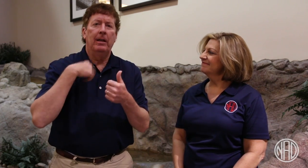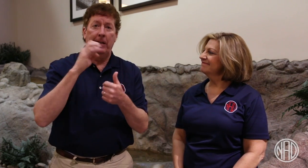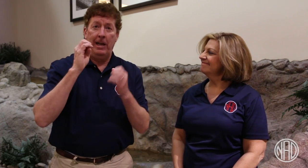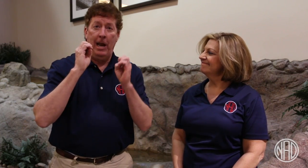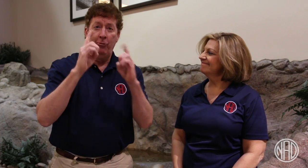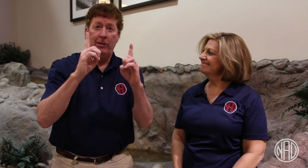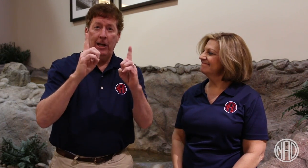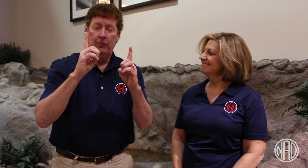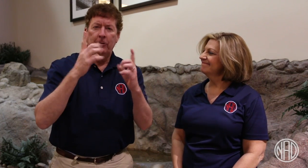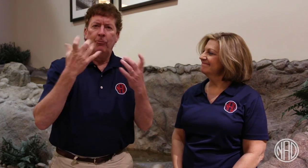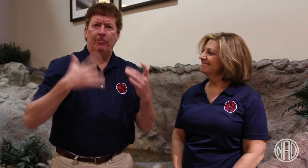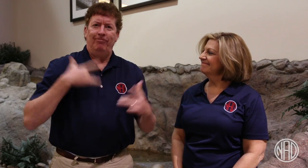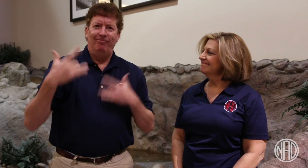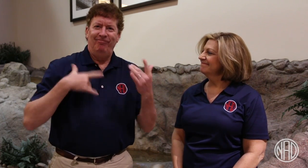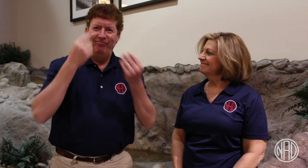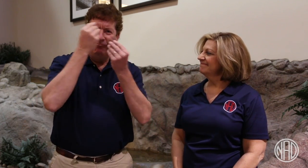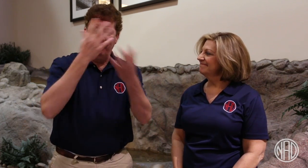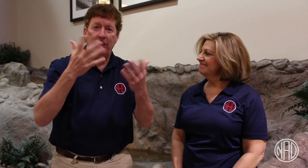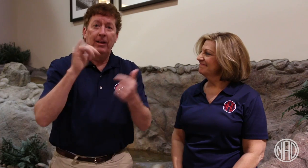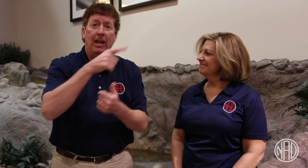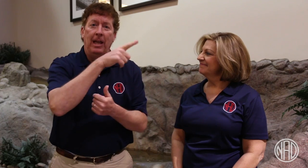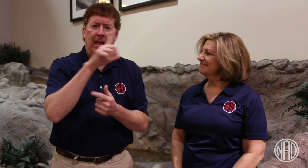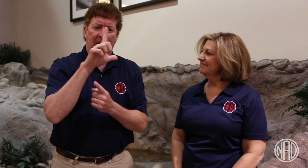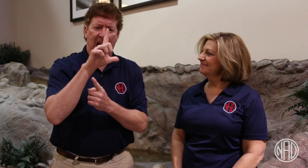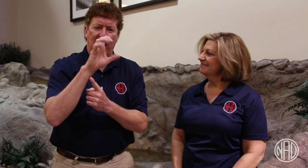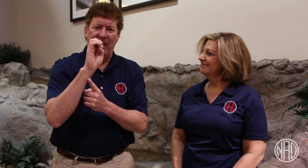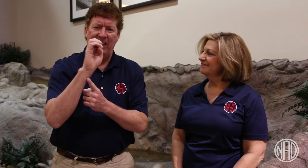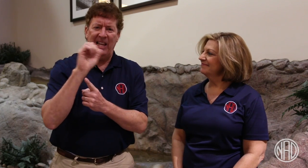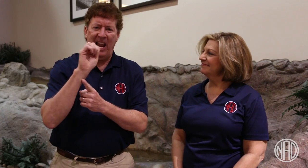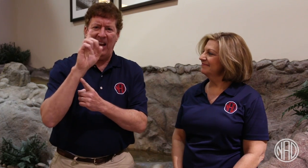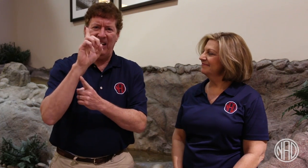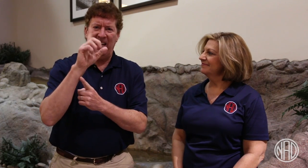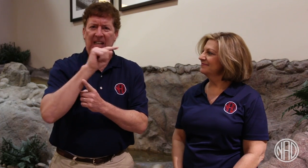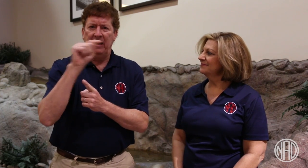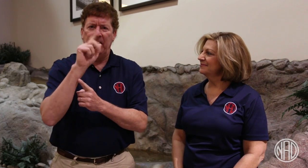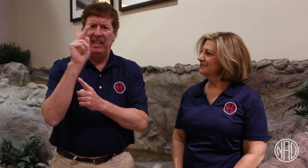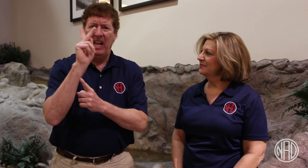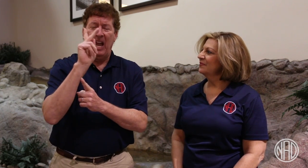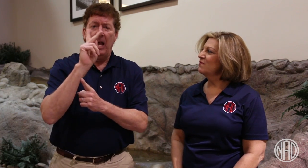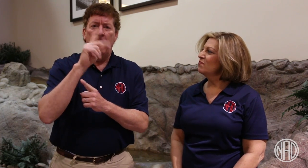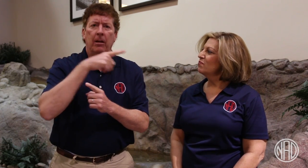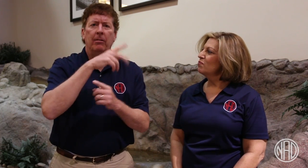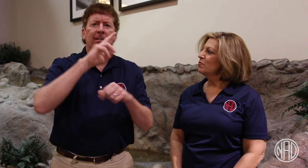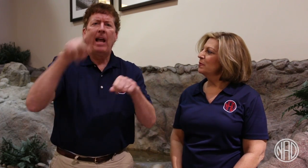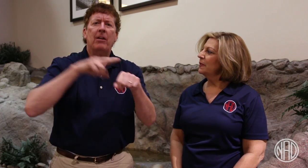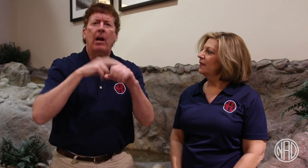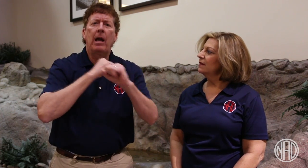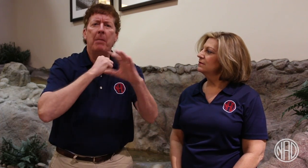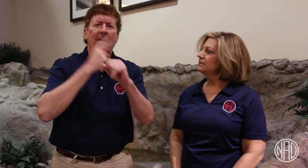First, Education -- we're excited about LEAD-K which is a national campaign that is about